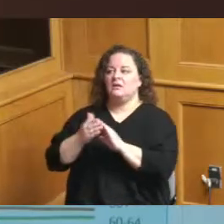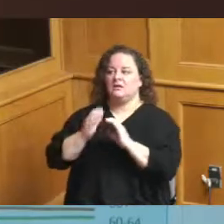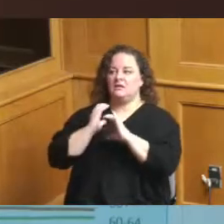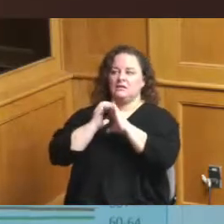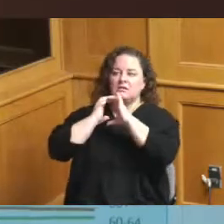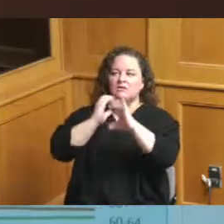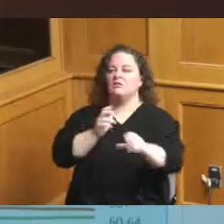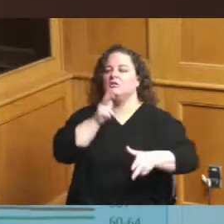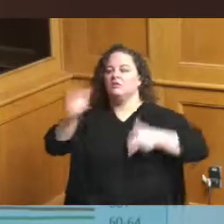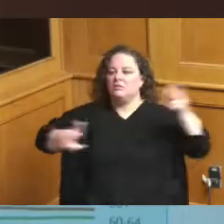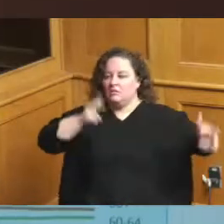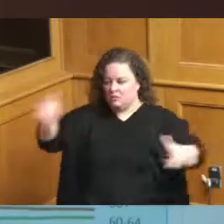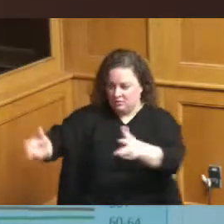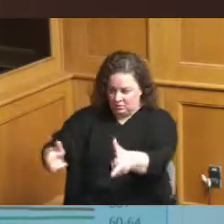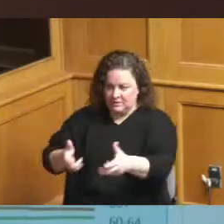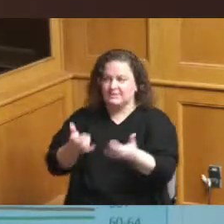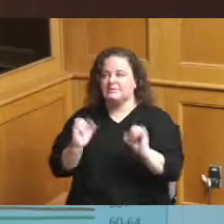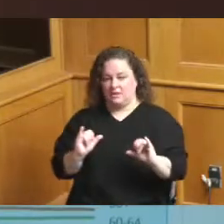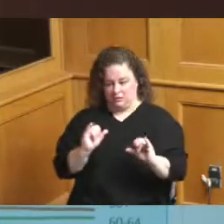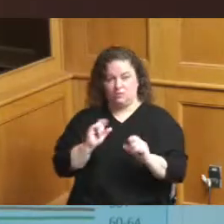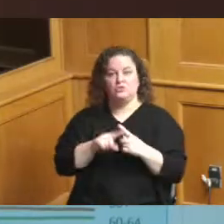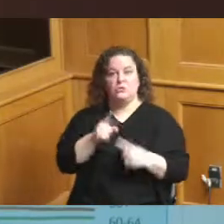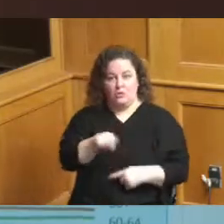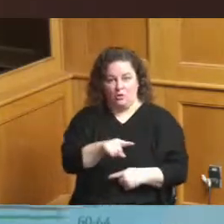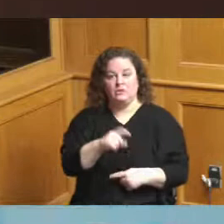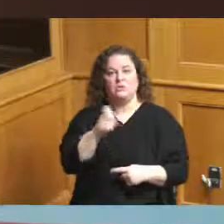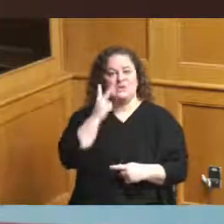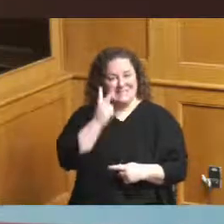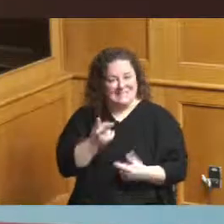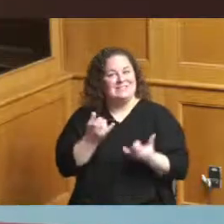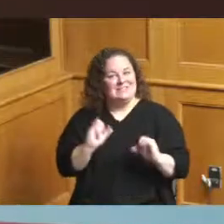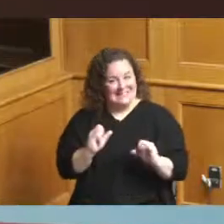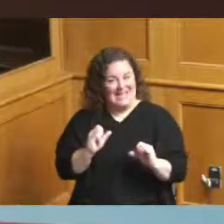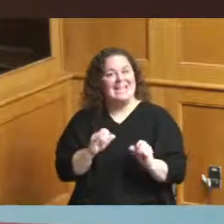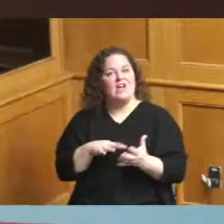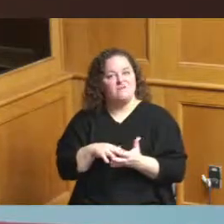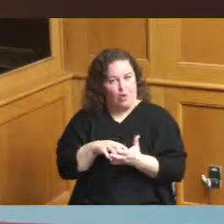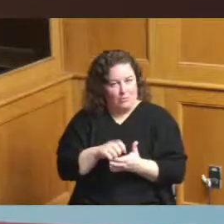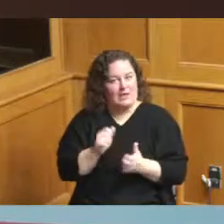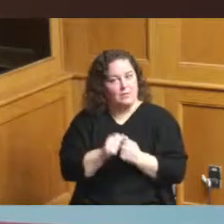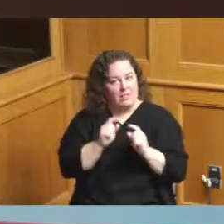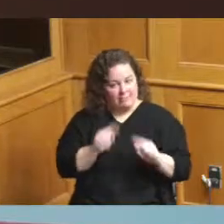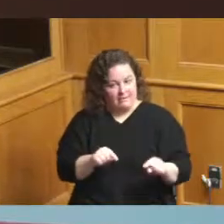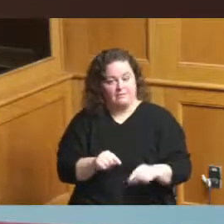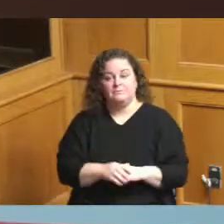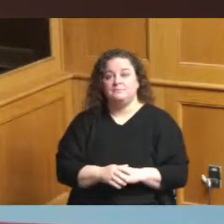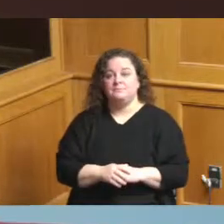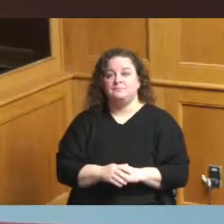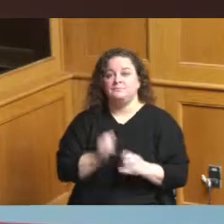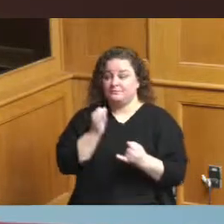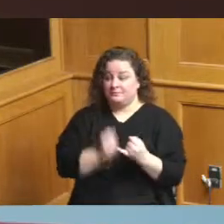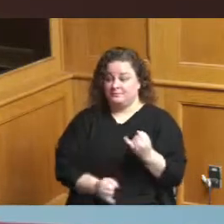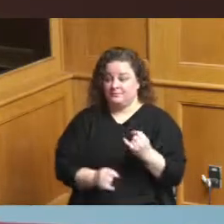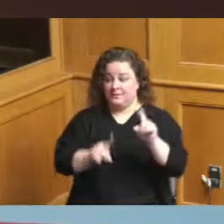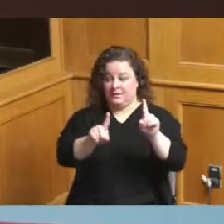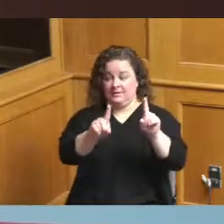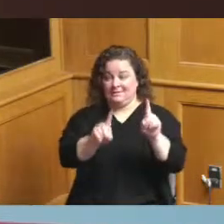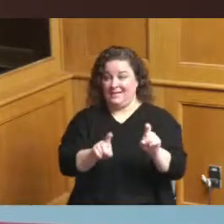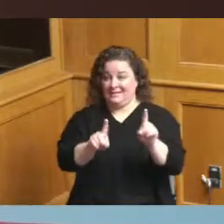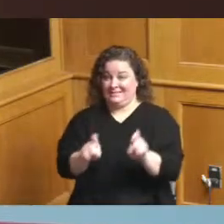vulnerability index indexes and lastly you've seen this slide before but testing if you need testing